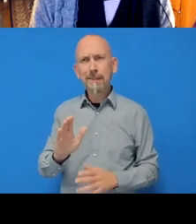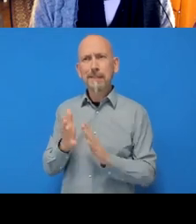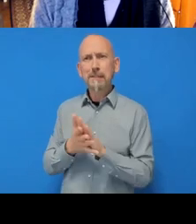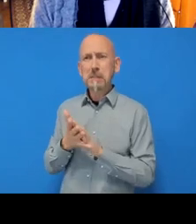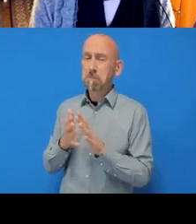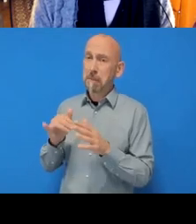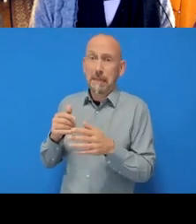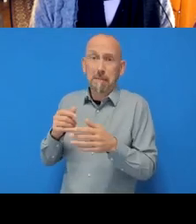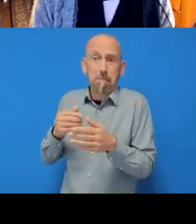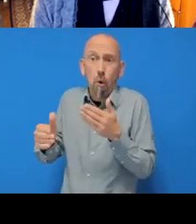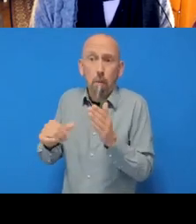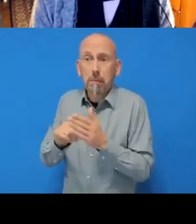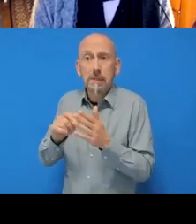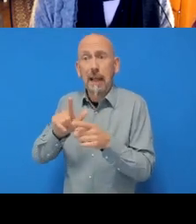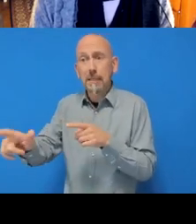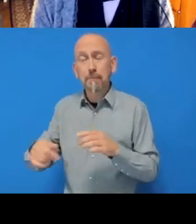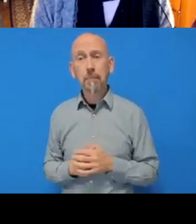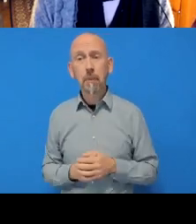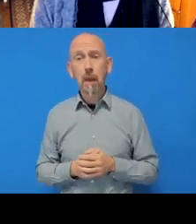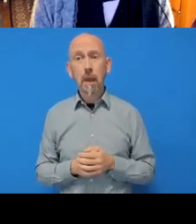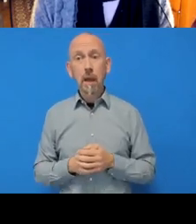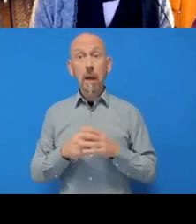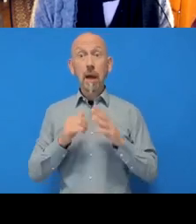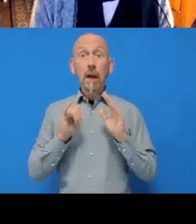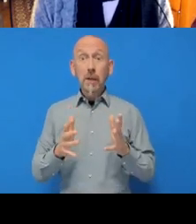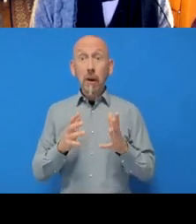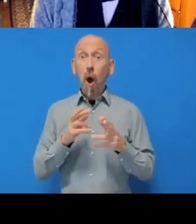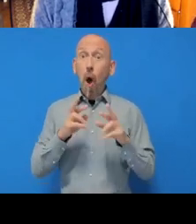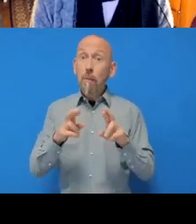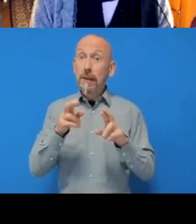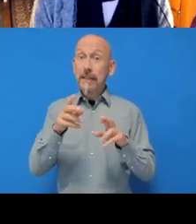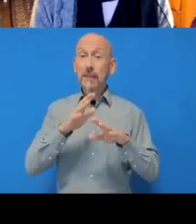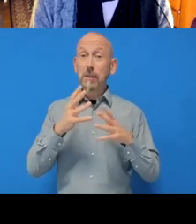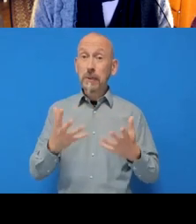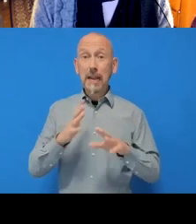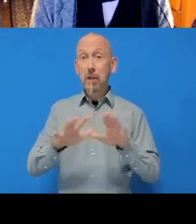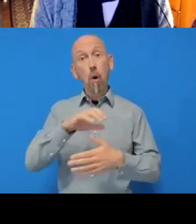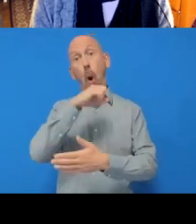Yeah, so hopefully you weren't thrown in the deep end too much today, I hope that was all clear.